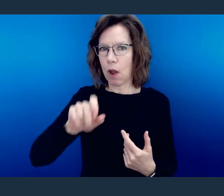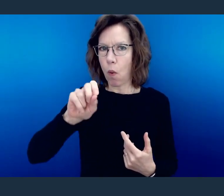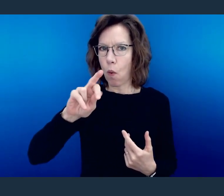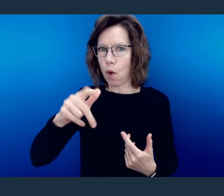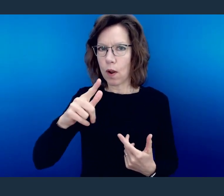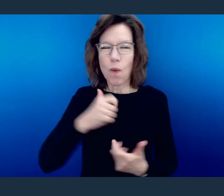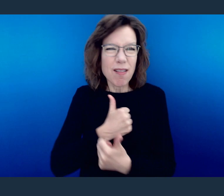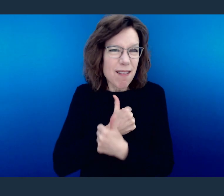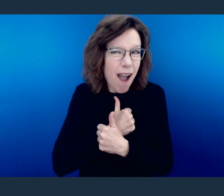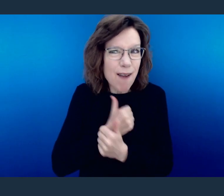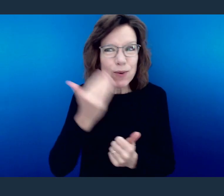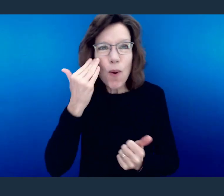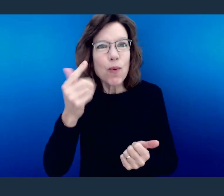Love to hear from you.